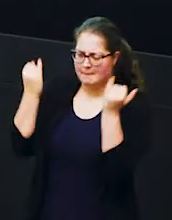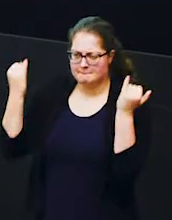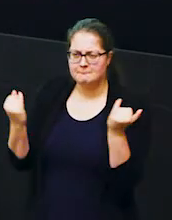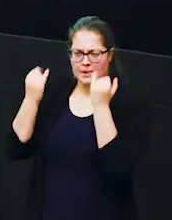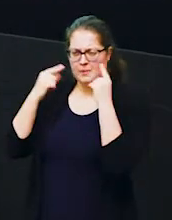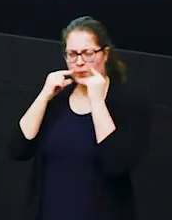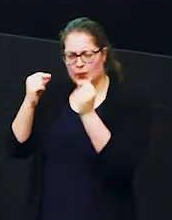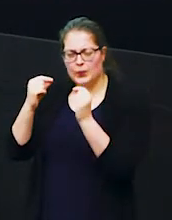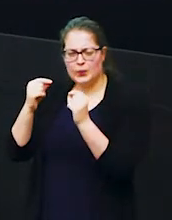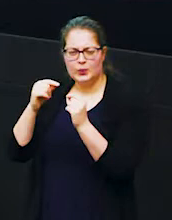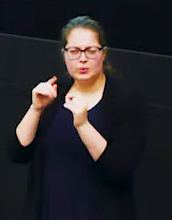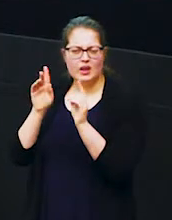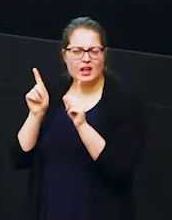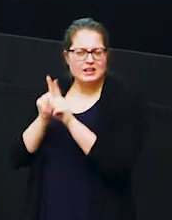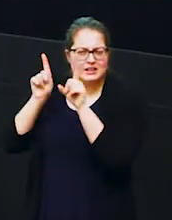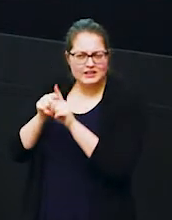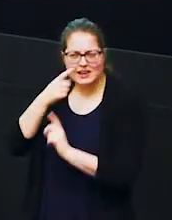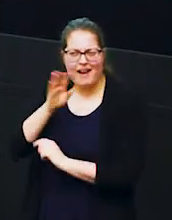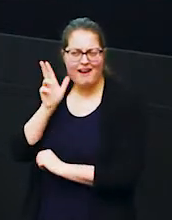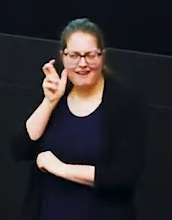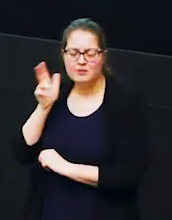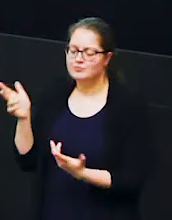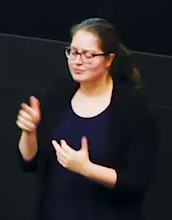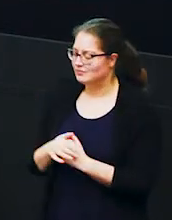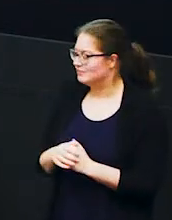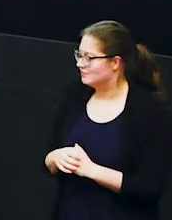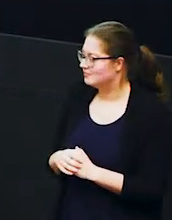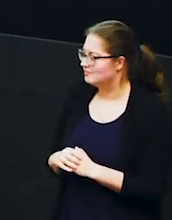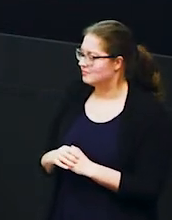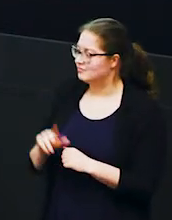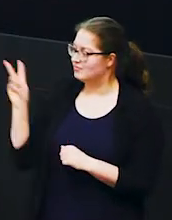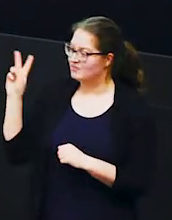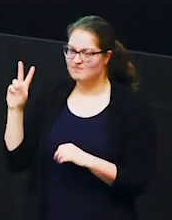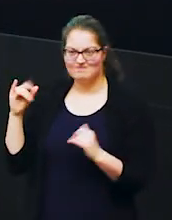well that's quite a nice sound and but what we can tell from these these interactions this sparring